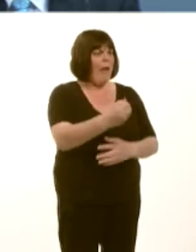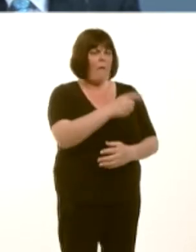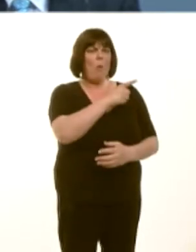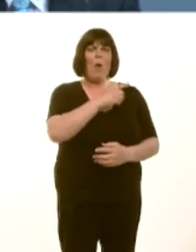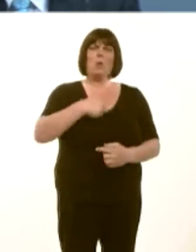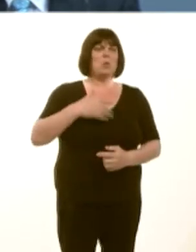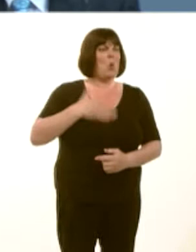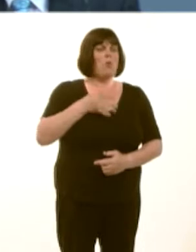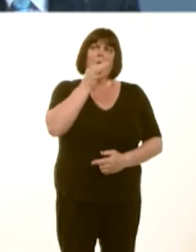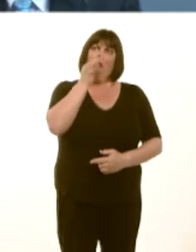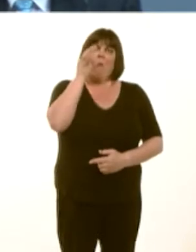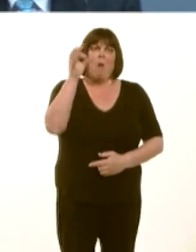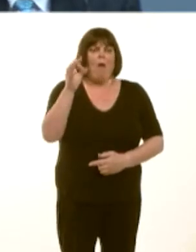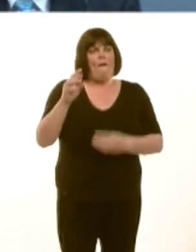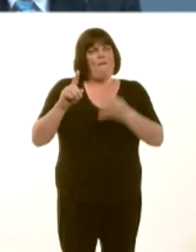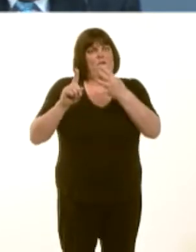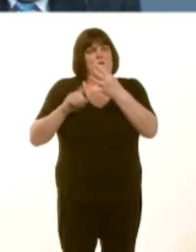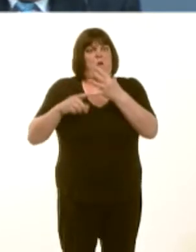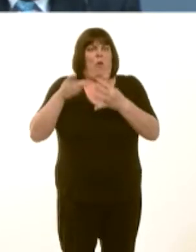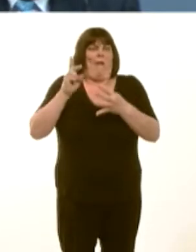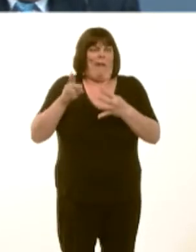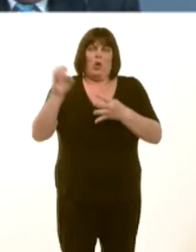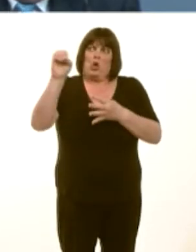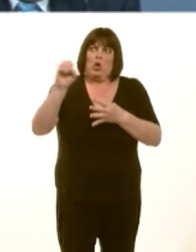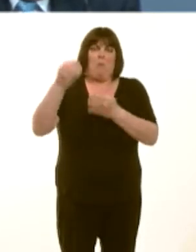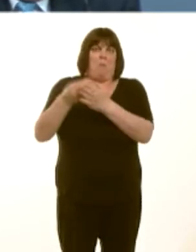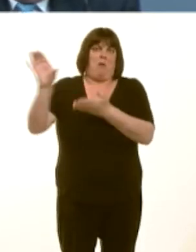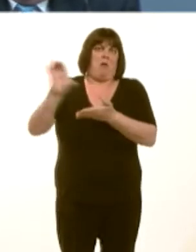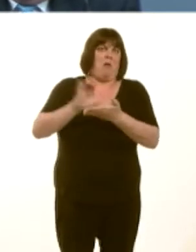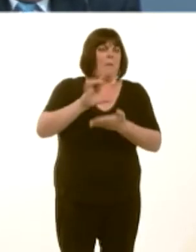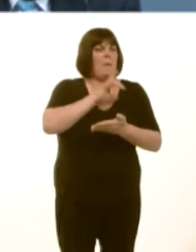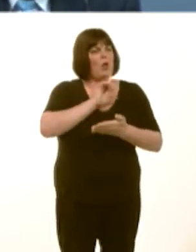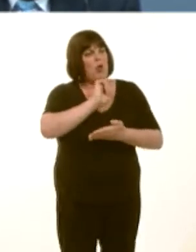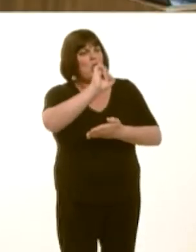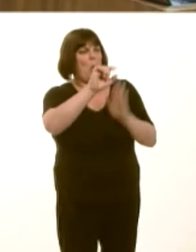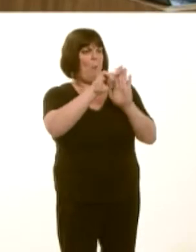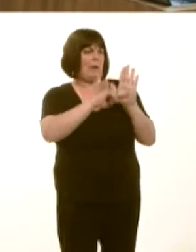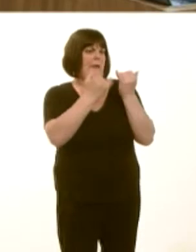applying for a fourth tranche of money because, economically, the policies that youíve brought forward have failed?